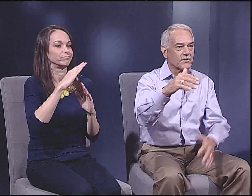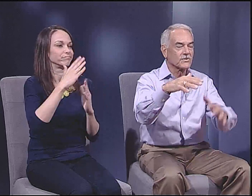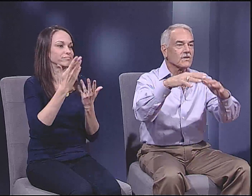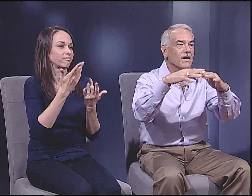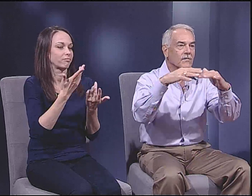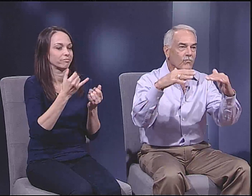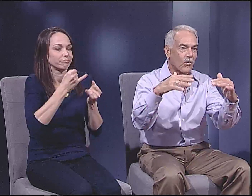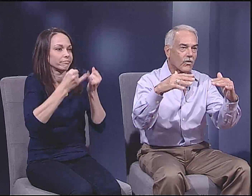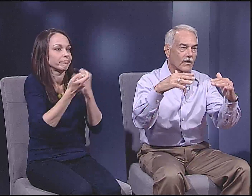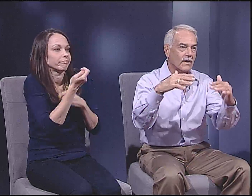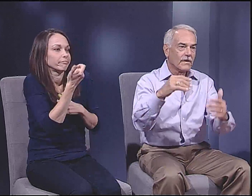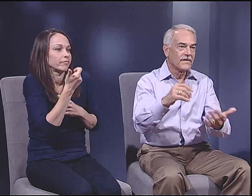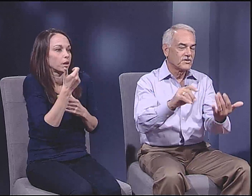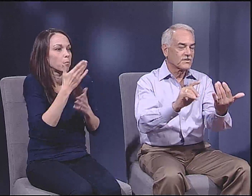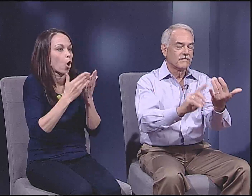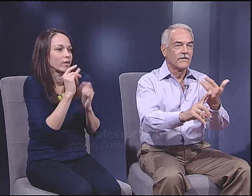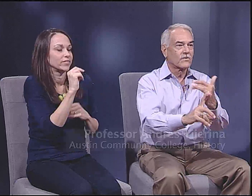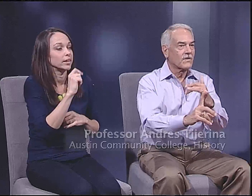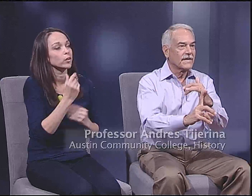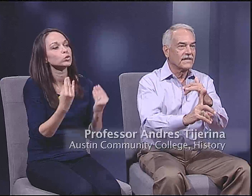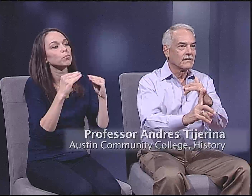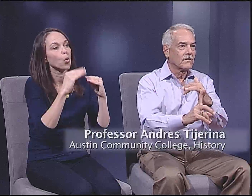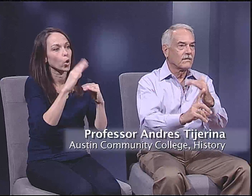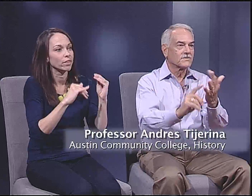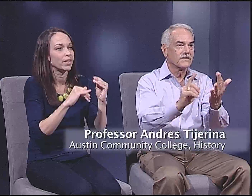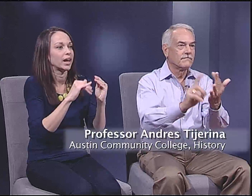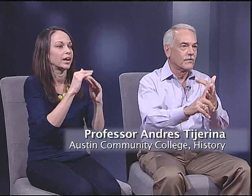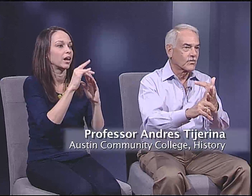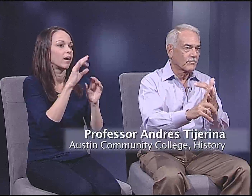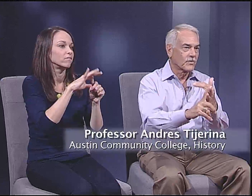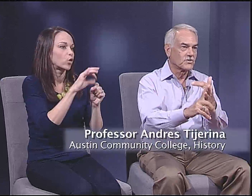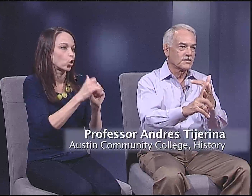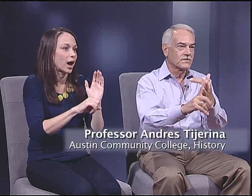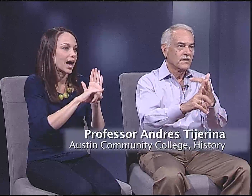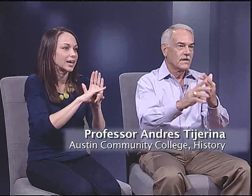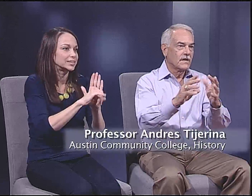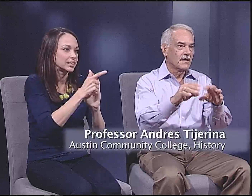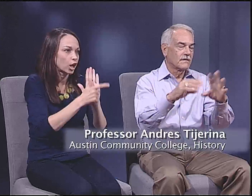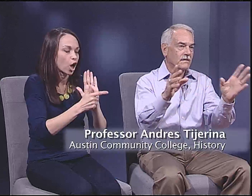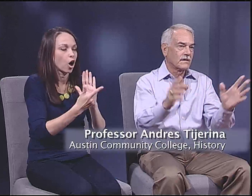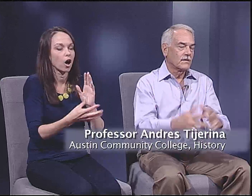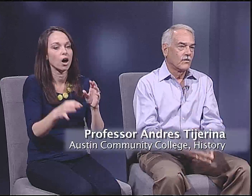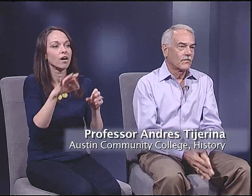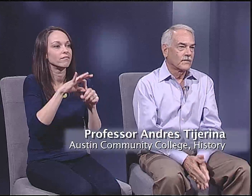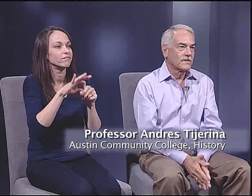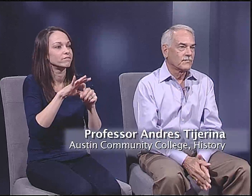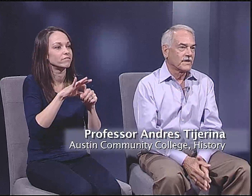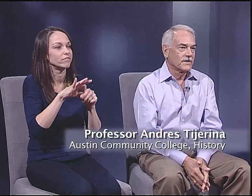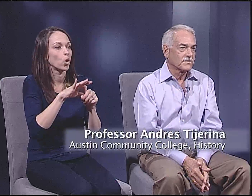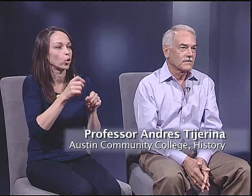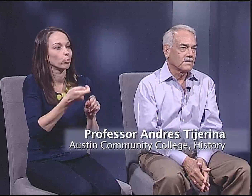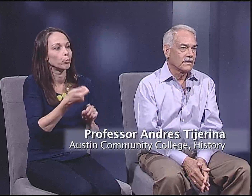There's a lot more than just the voter ID laws and the voter purges, and, over intimidation today